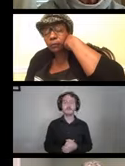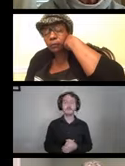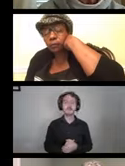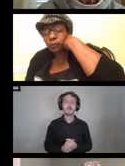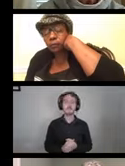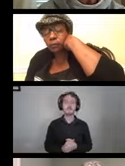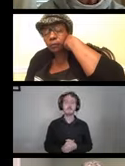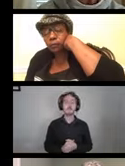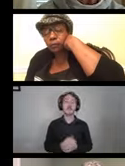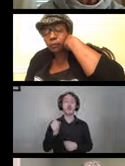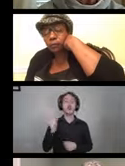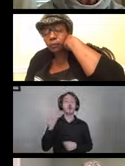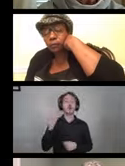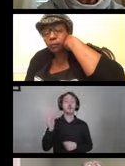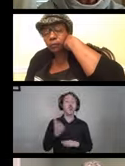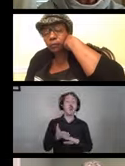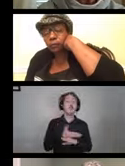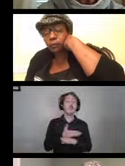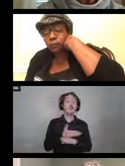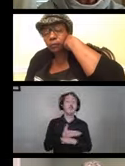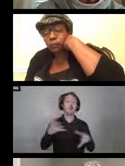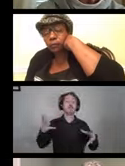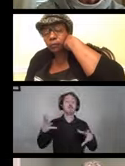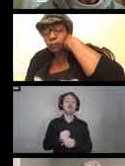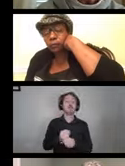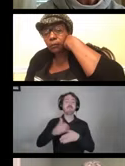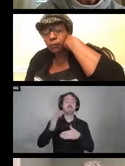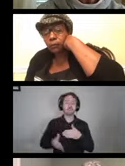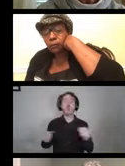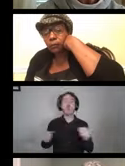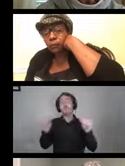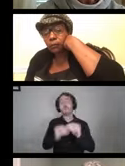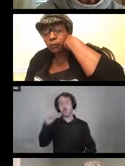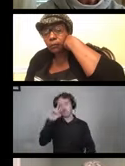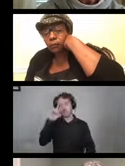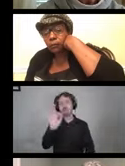So before we wrap up, more helpful tips. We want to encourage you